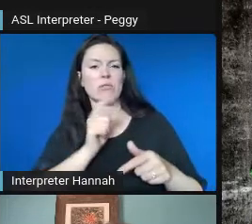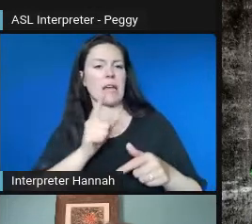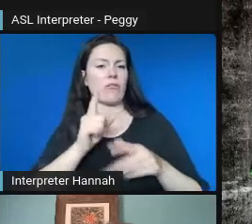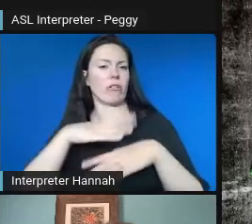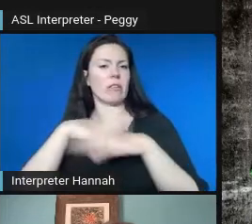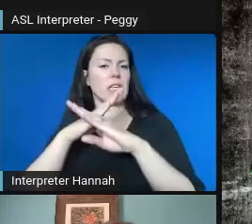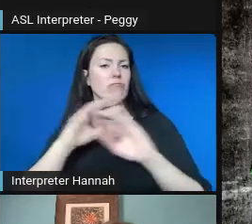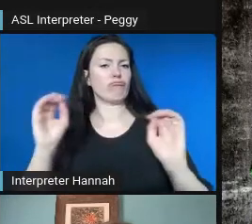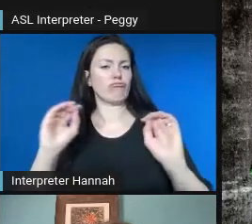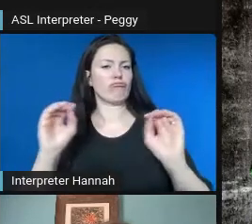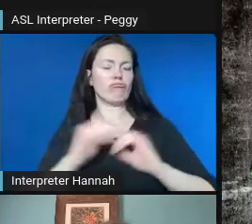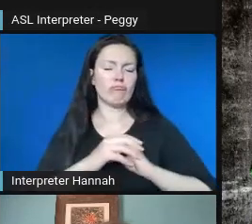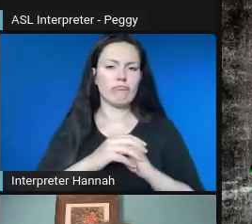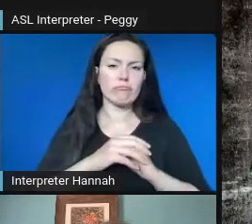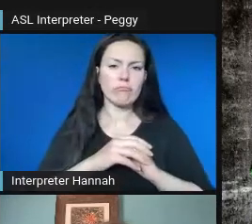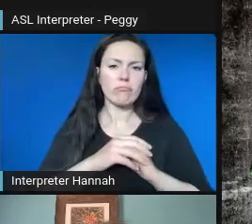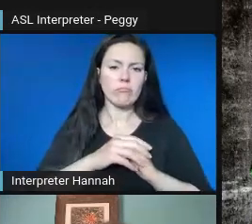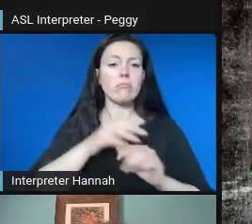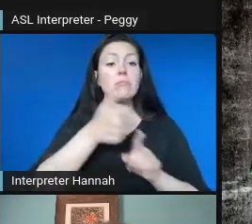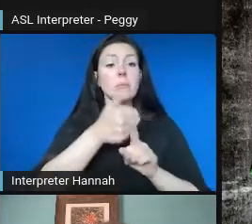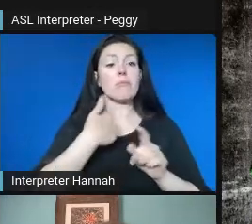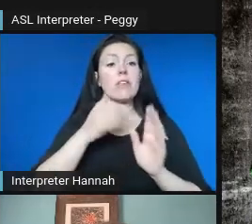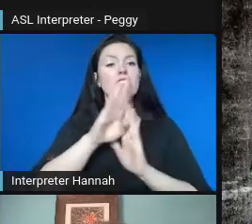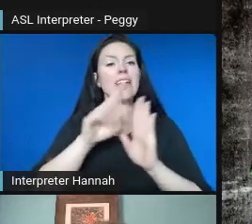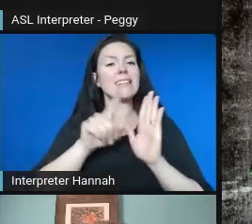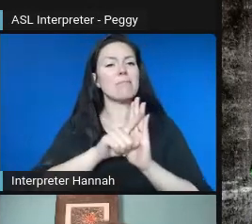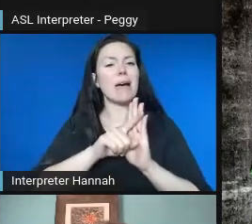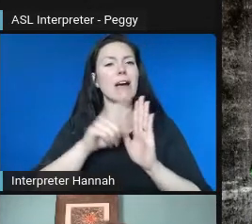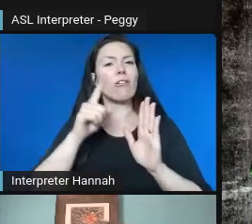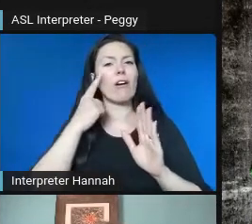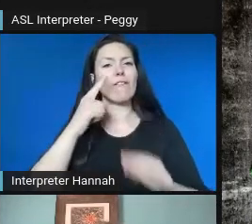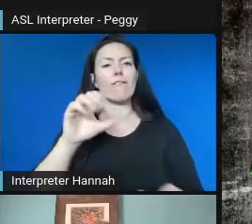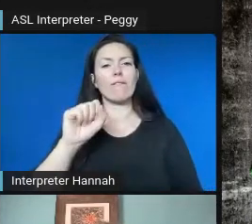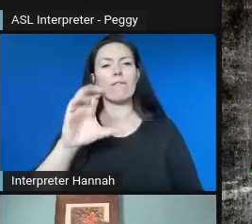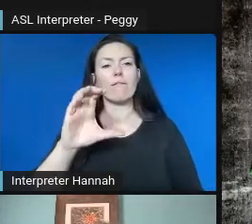But she also had a background in kind of scenic design for theater.